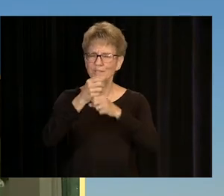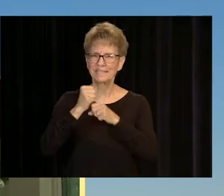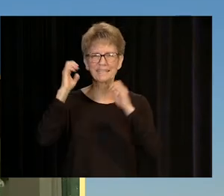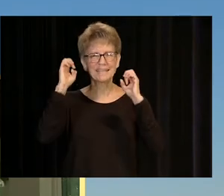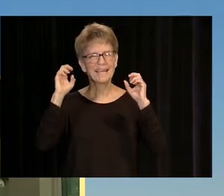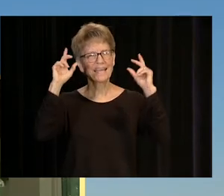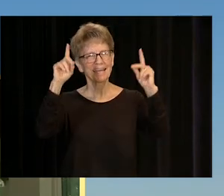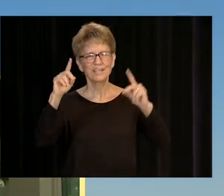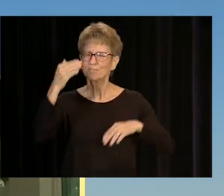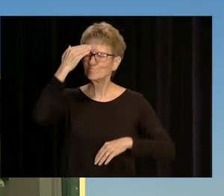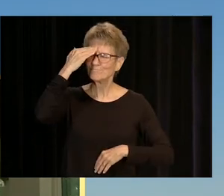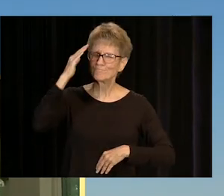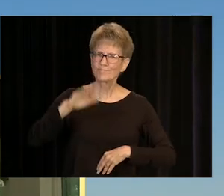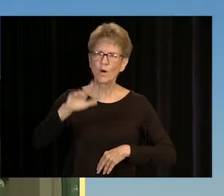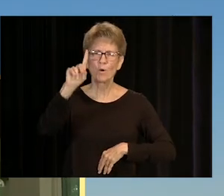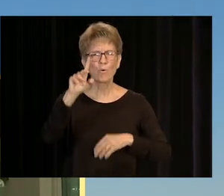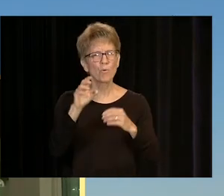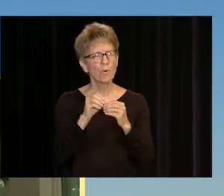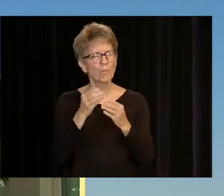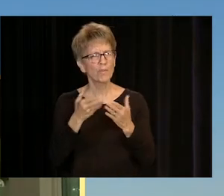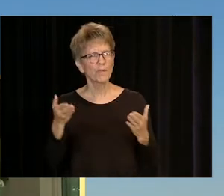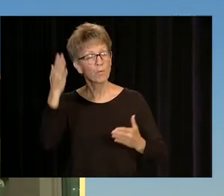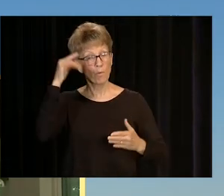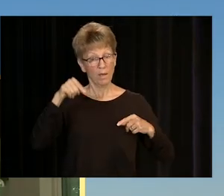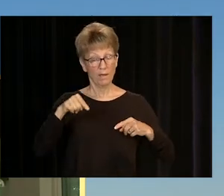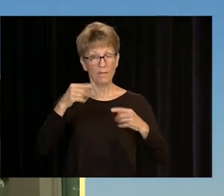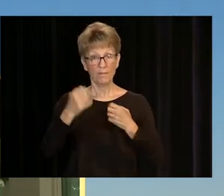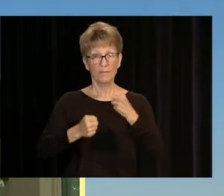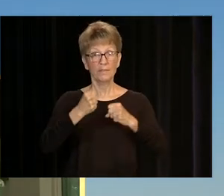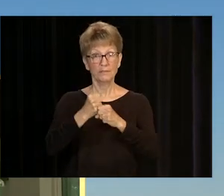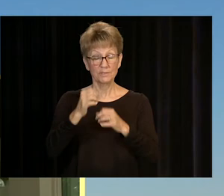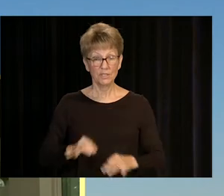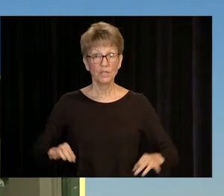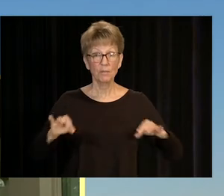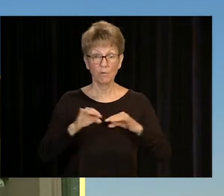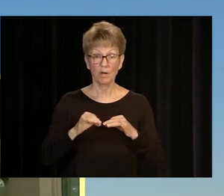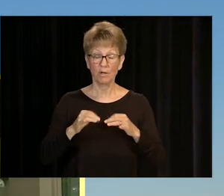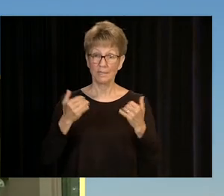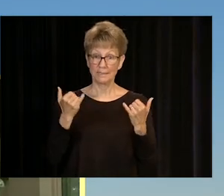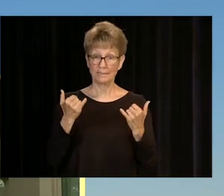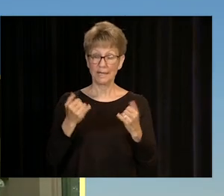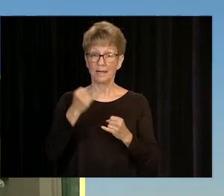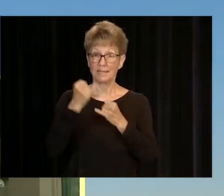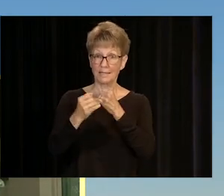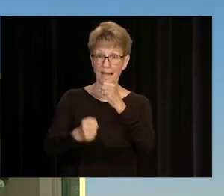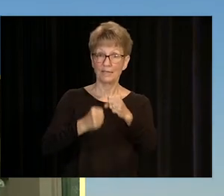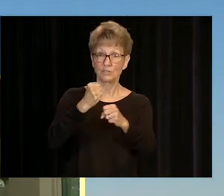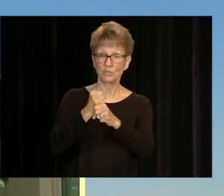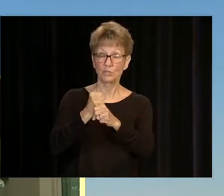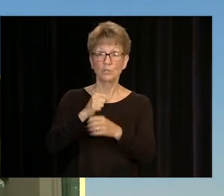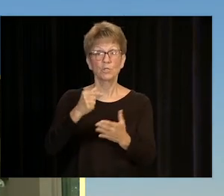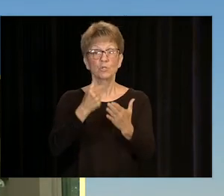IN GETTING AN EDUCATION, AND YOU KNOW, HERE'S ANOTHER THING THAT MAKES THIS SPECIAL. THIS IS THE LAST YEAR OF GRADUATING